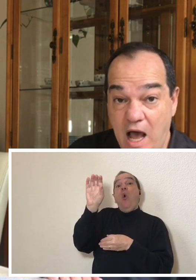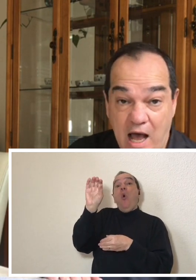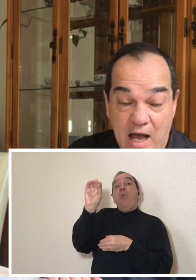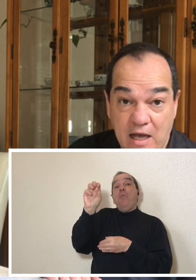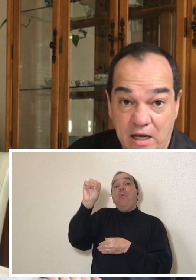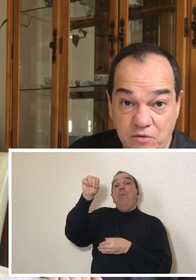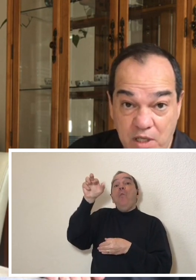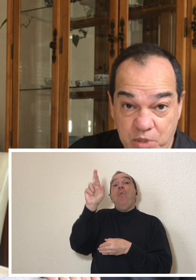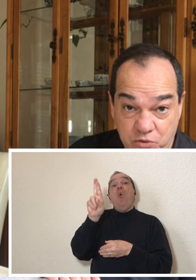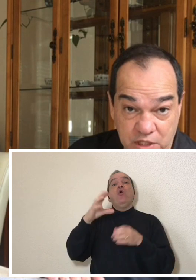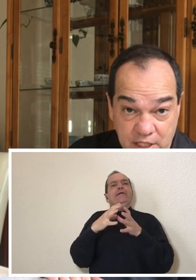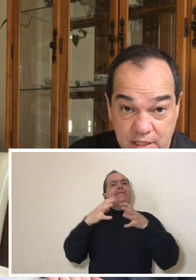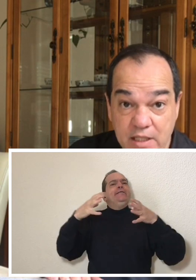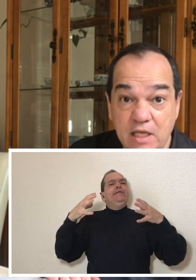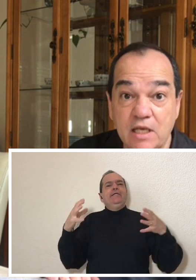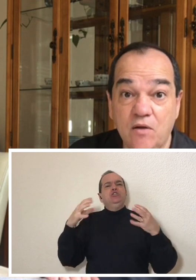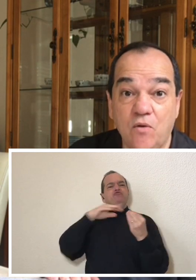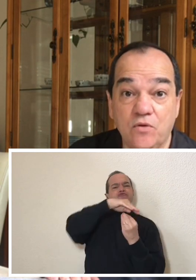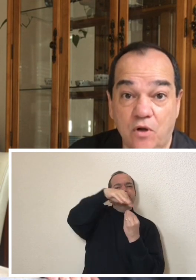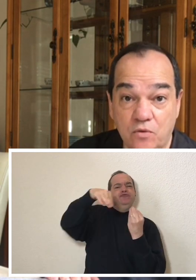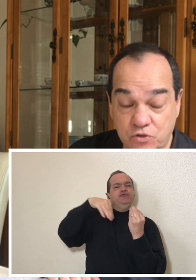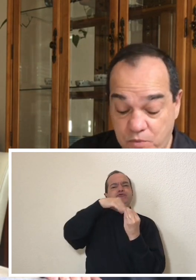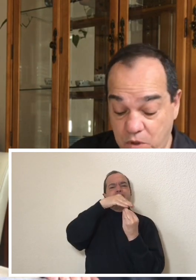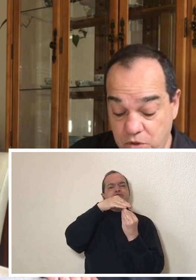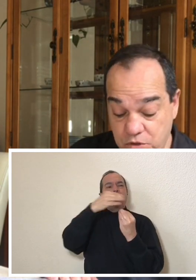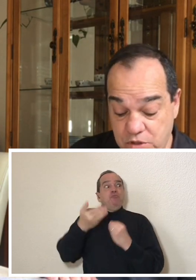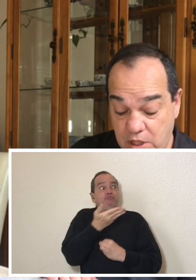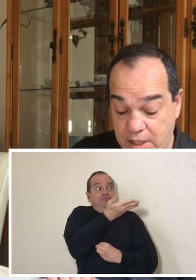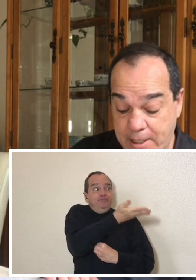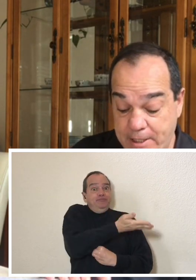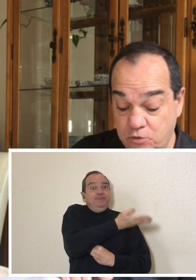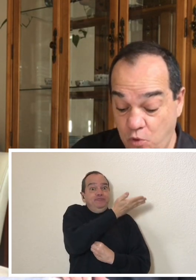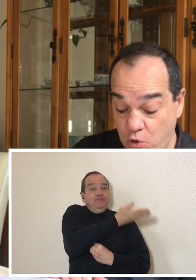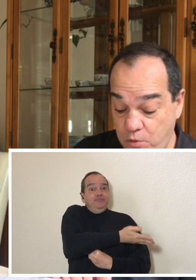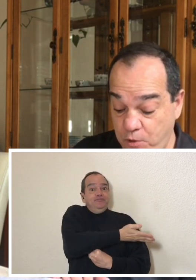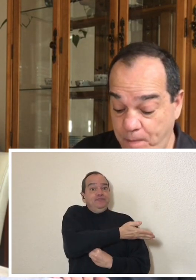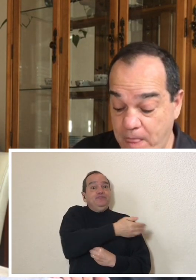the Pythurrian gland which controls the body's hormones,